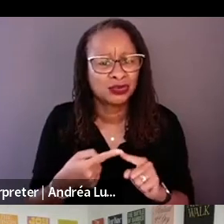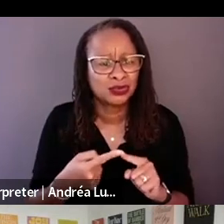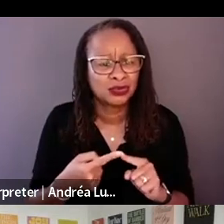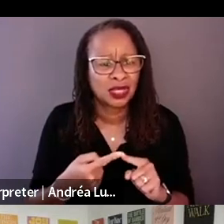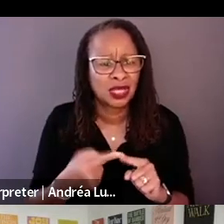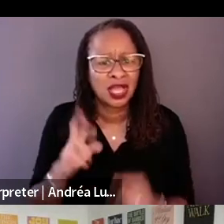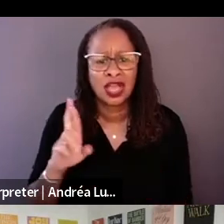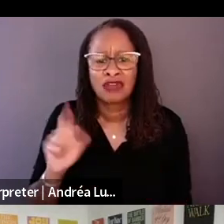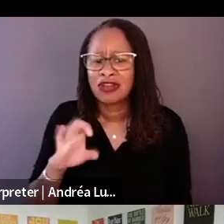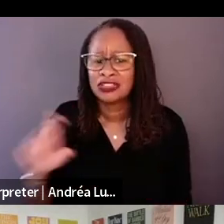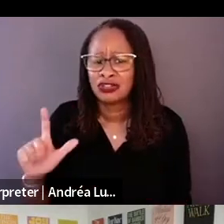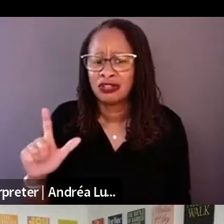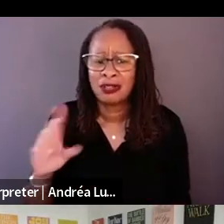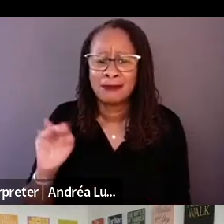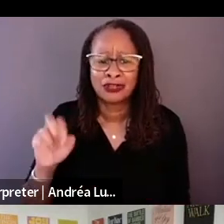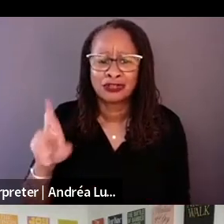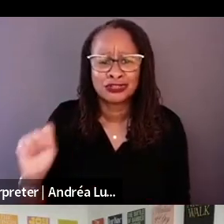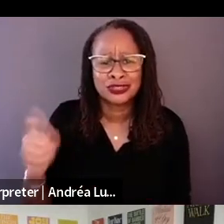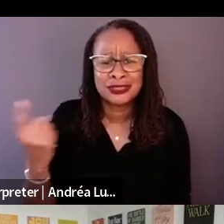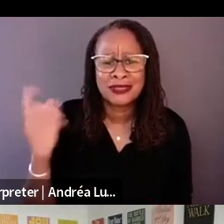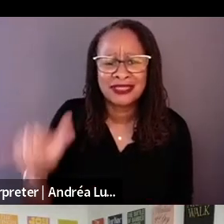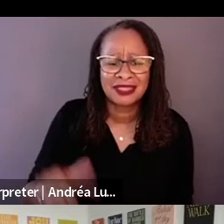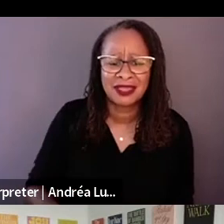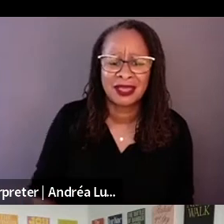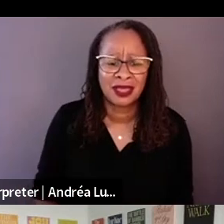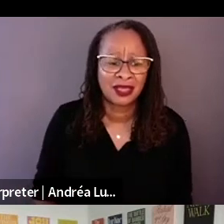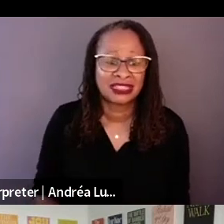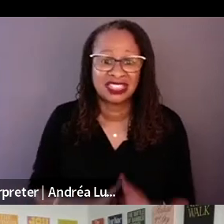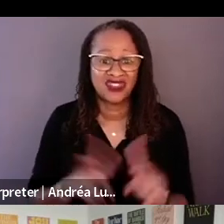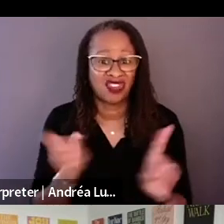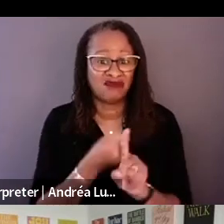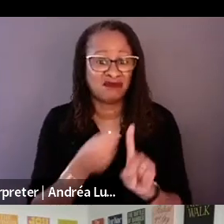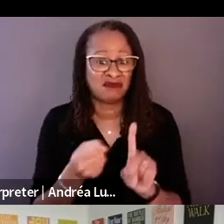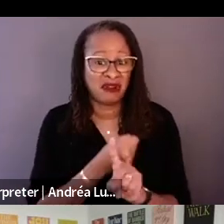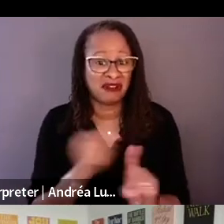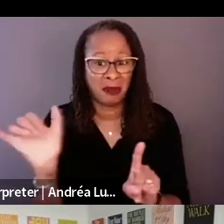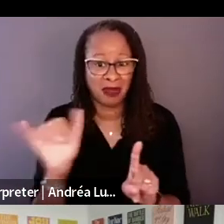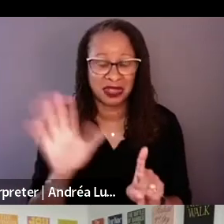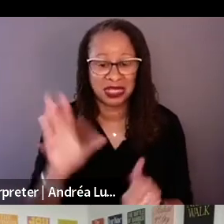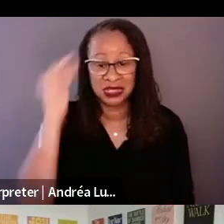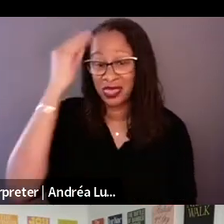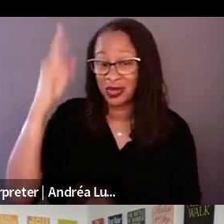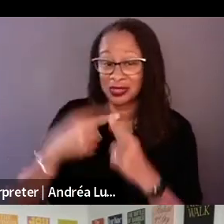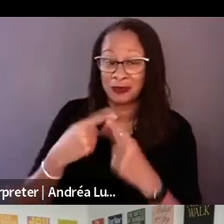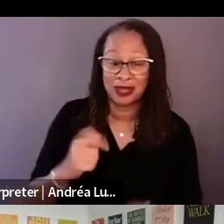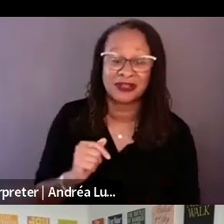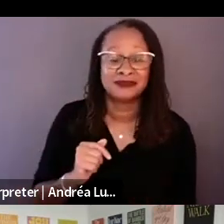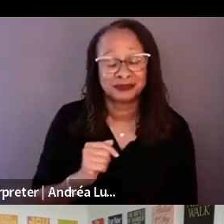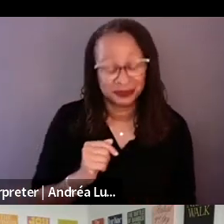Yeah, that makes brutal the thoughts on how to rid Detroit of the drug problems were vicious.